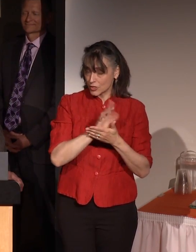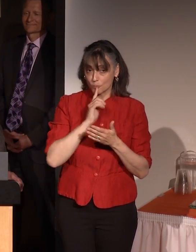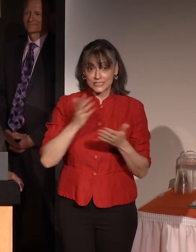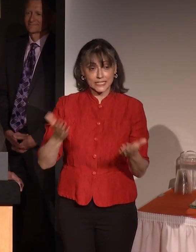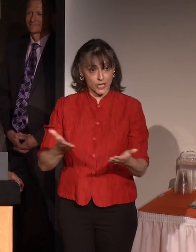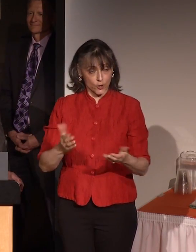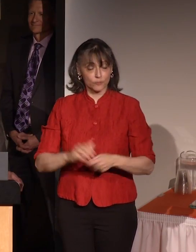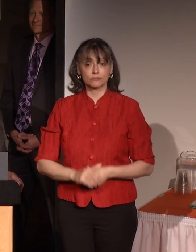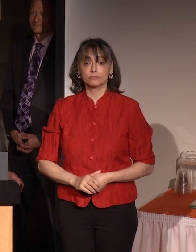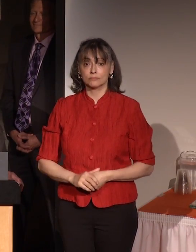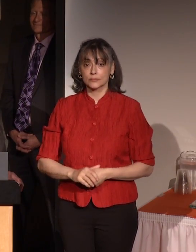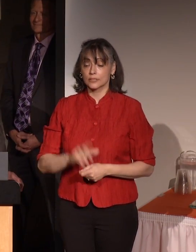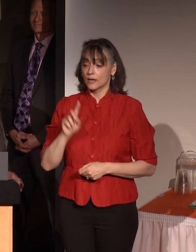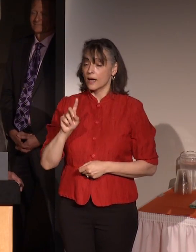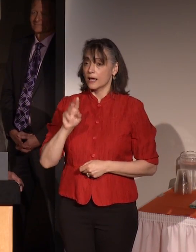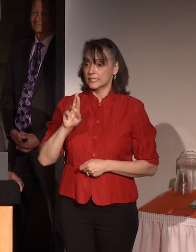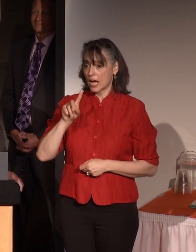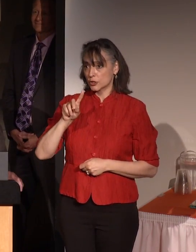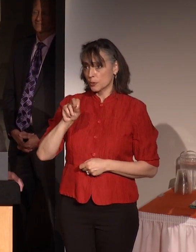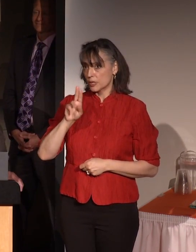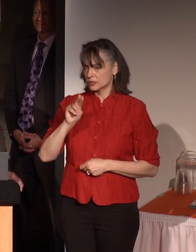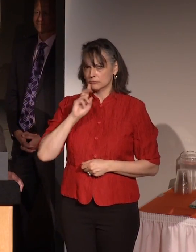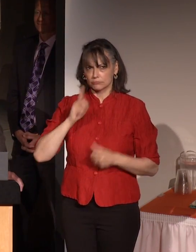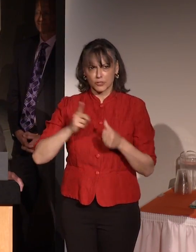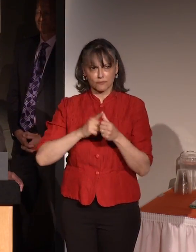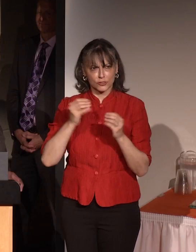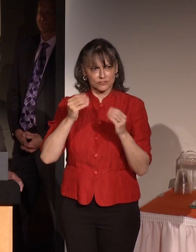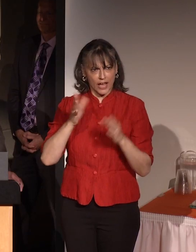He was one of the first faculty in the microelectronic